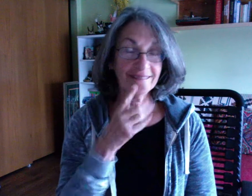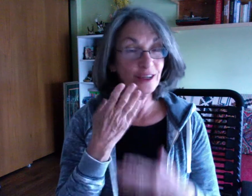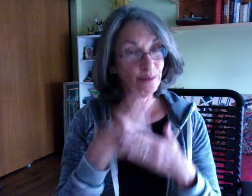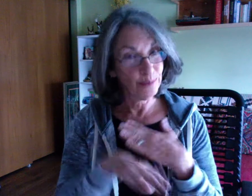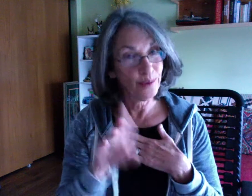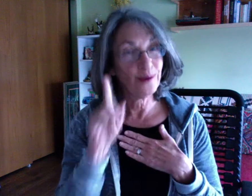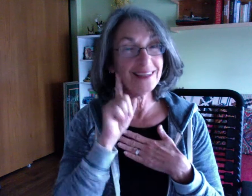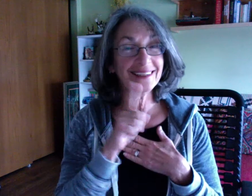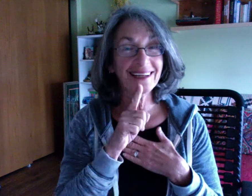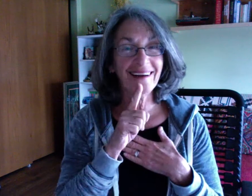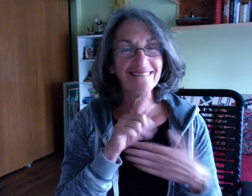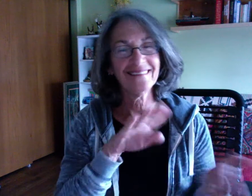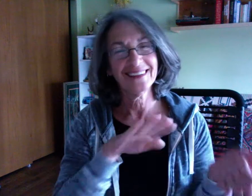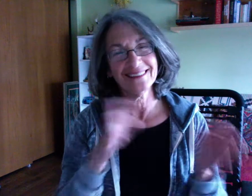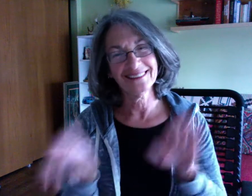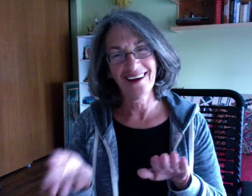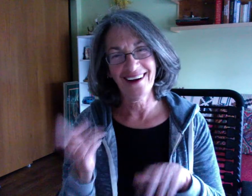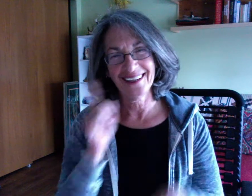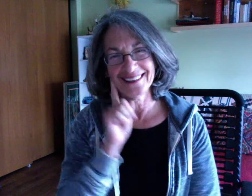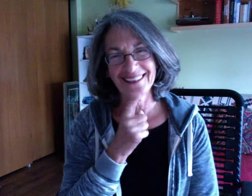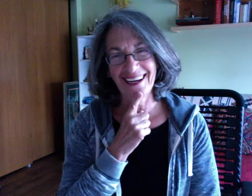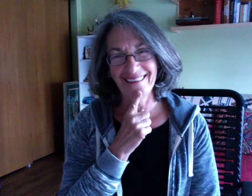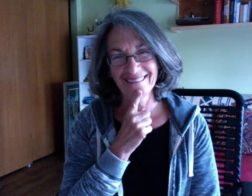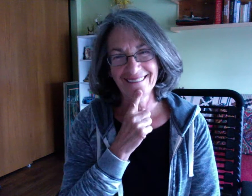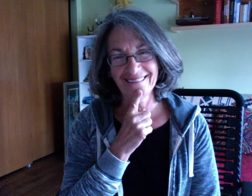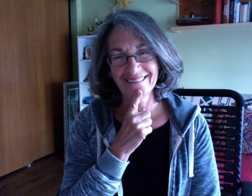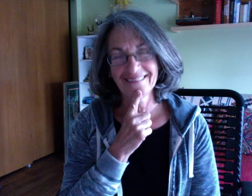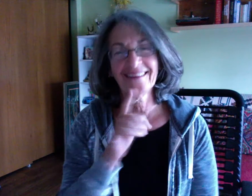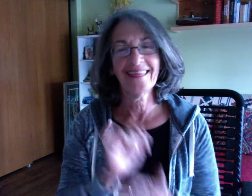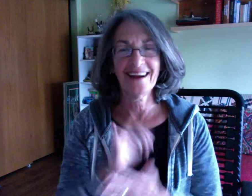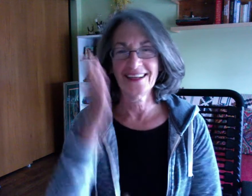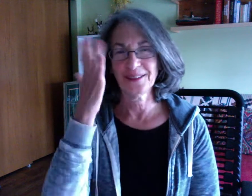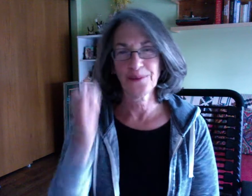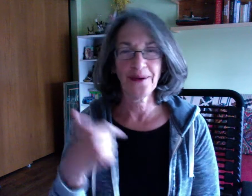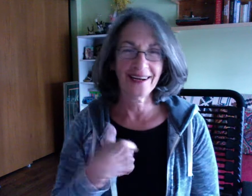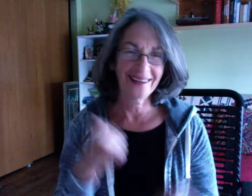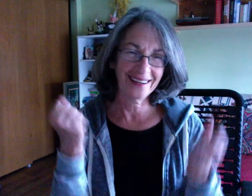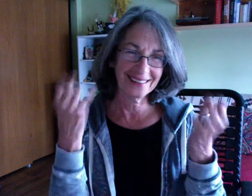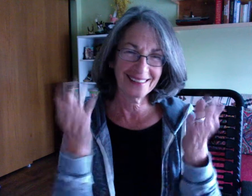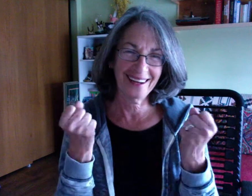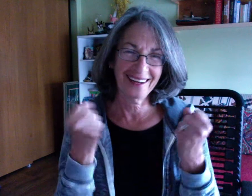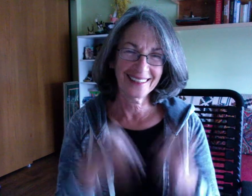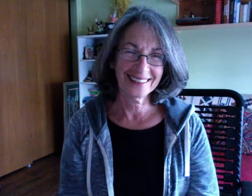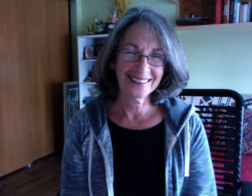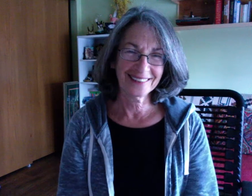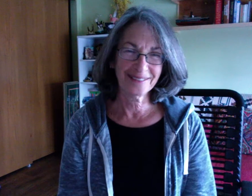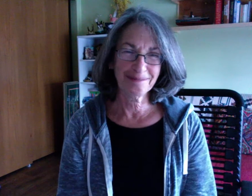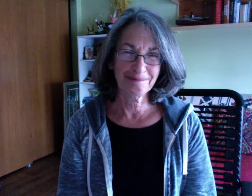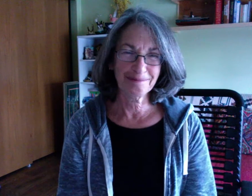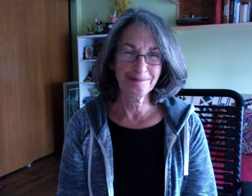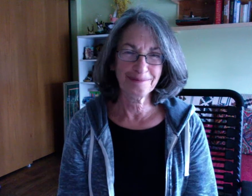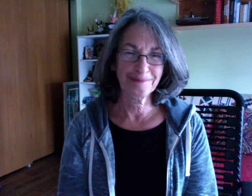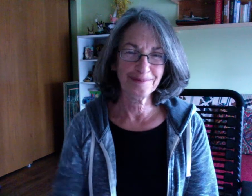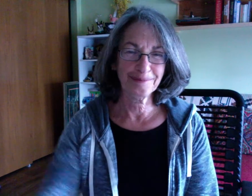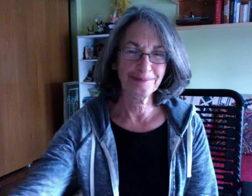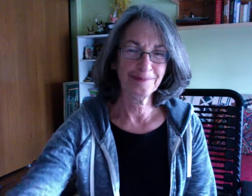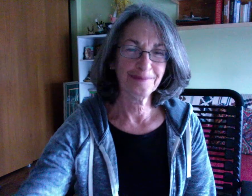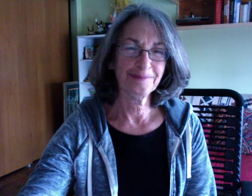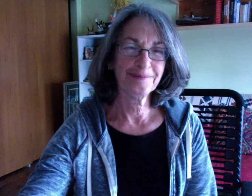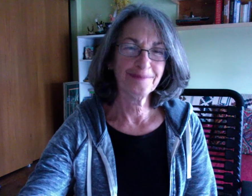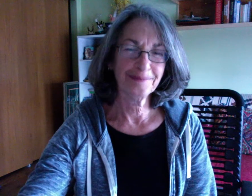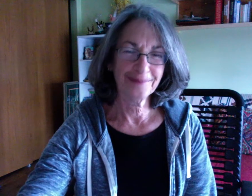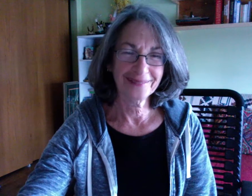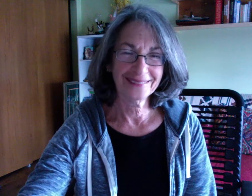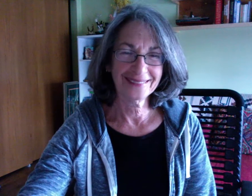Born deaf, die deaf. That's why I sign.